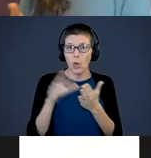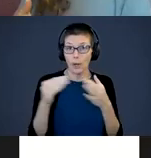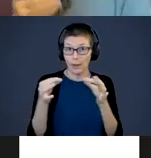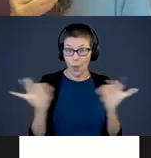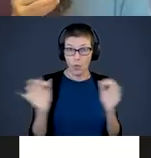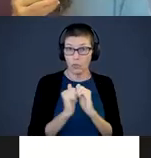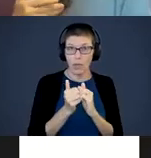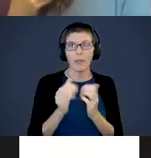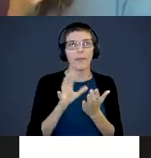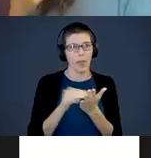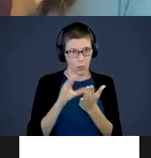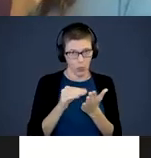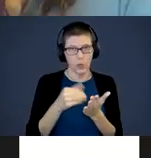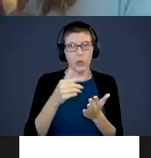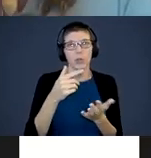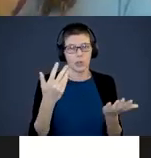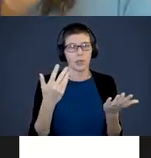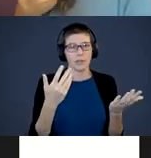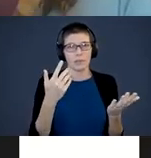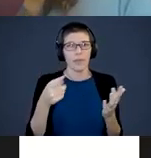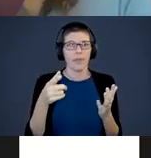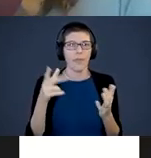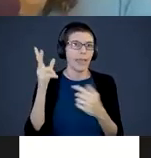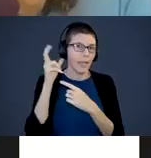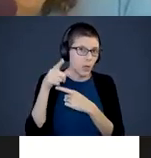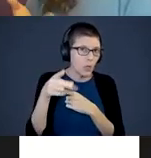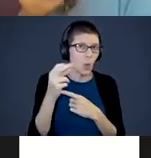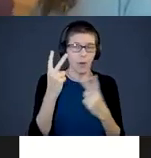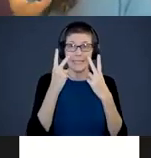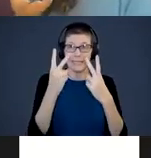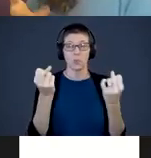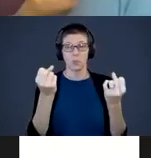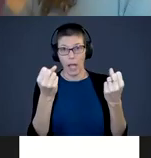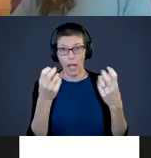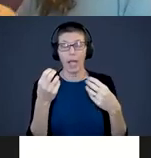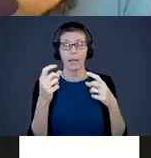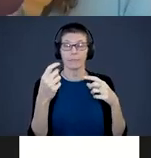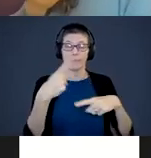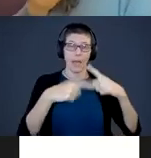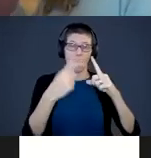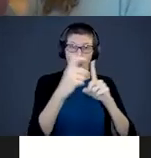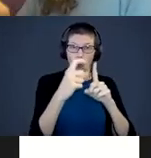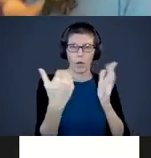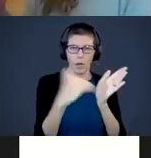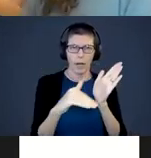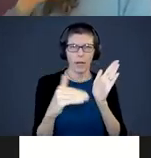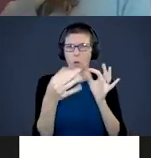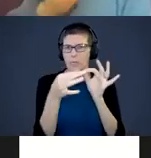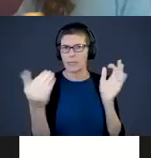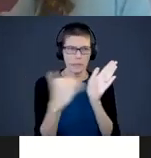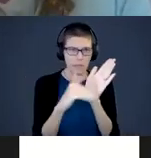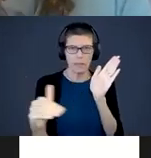They learn because they hear you or they see you sign a word or a sentence consistently